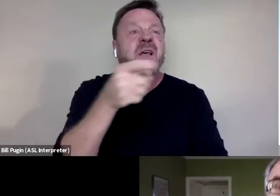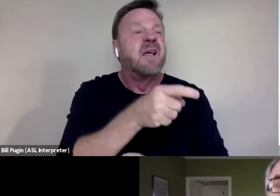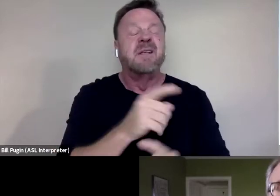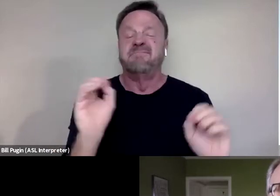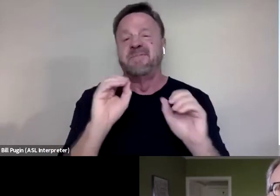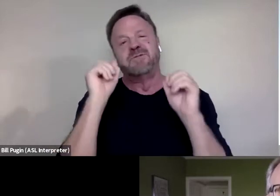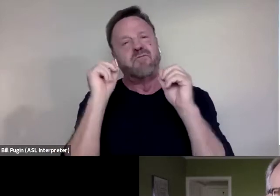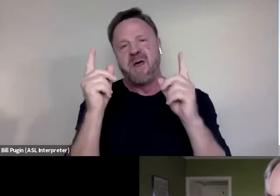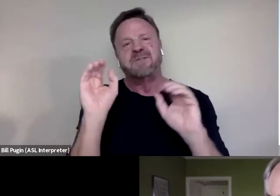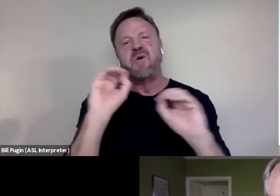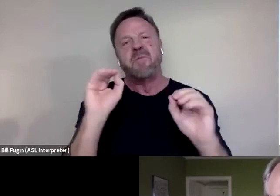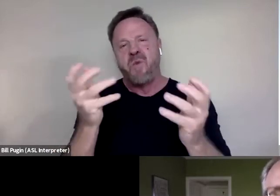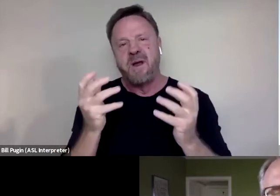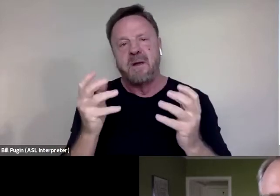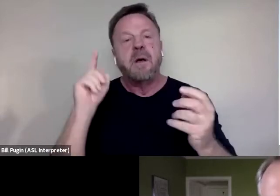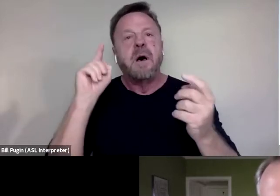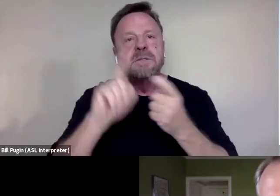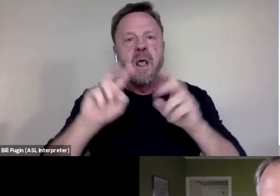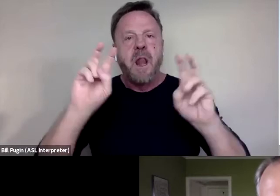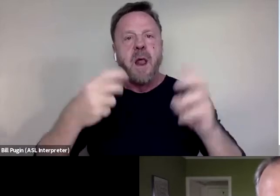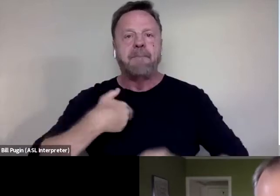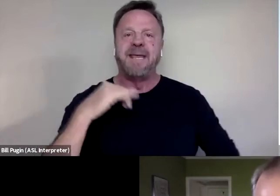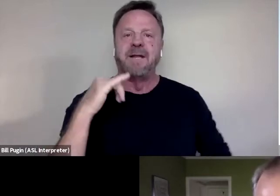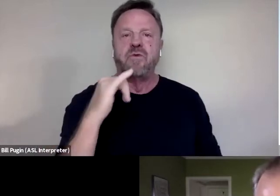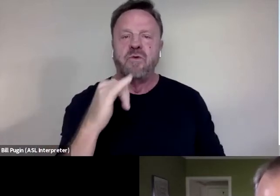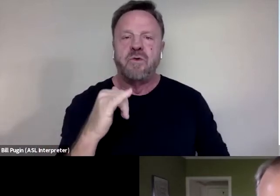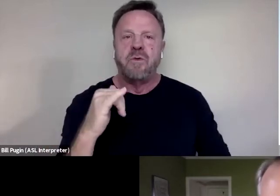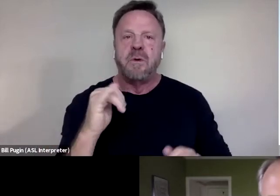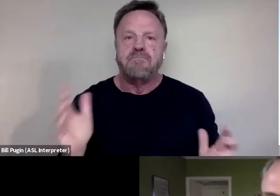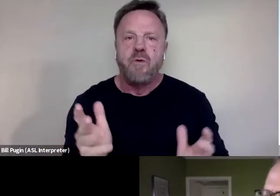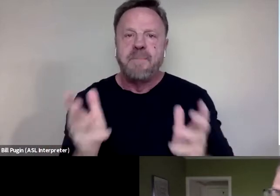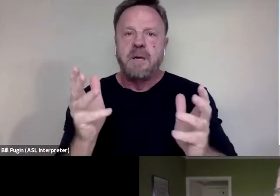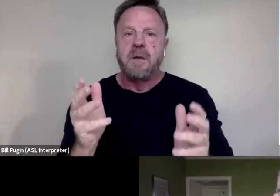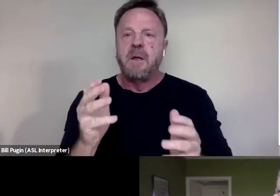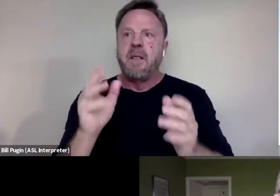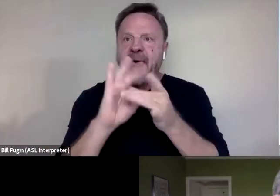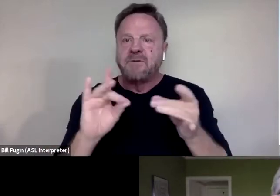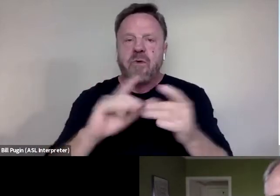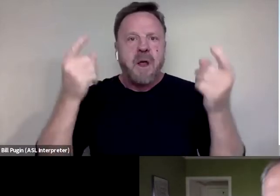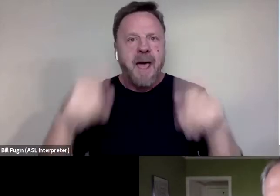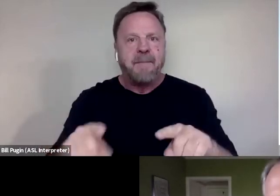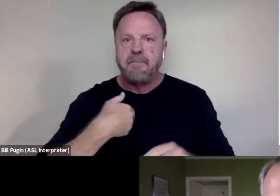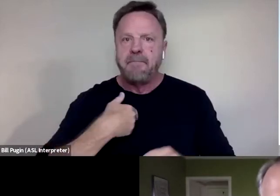Until Me Too. The Me Too story broke and we immediately got funding